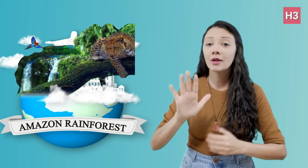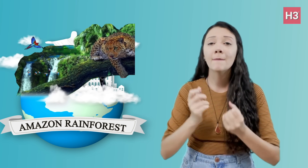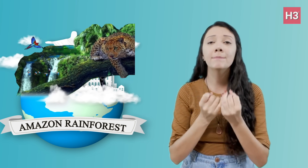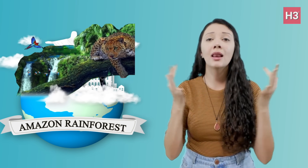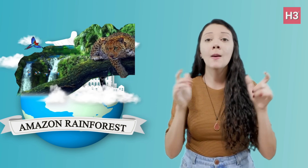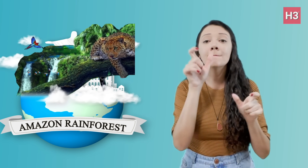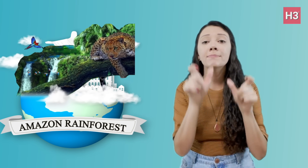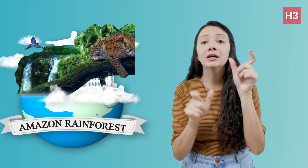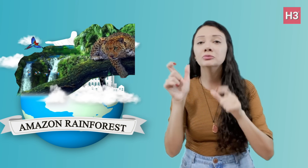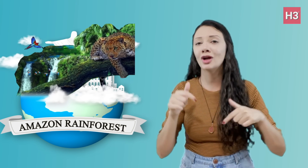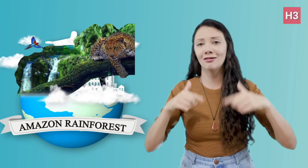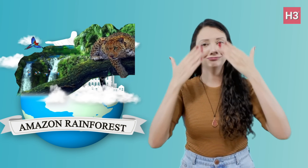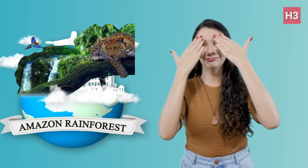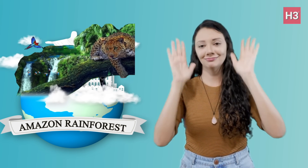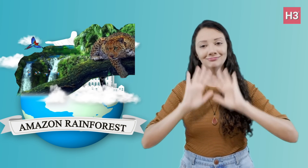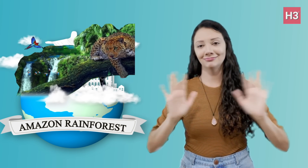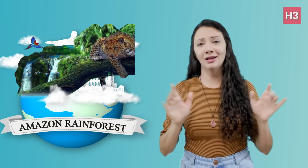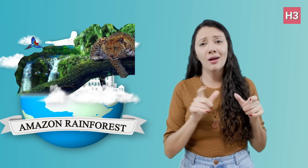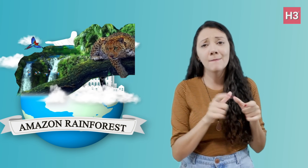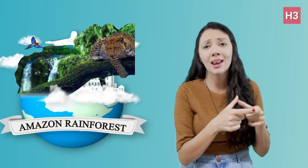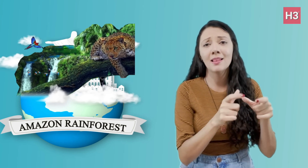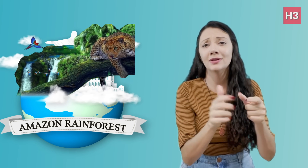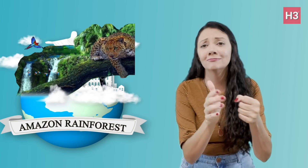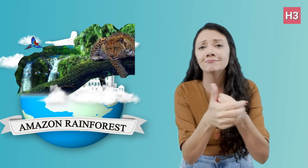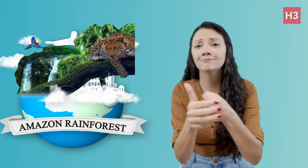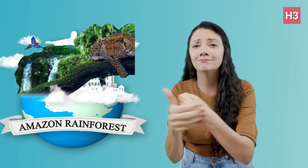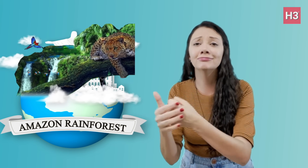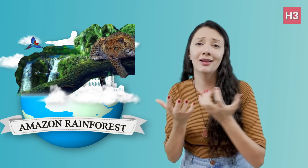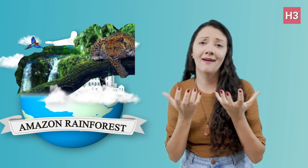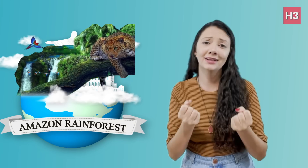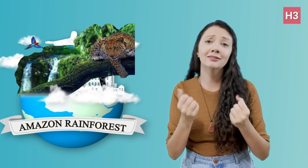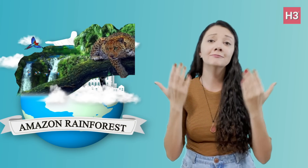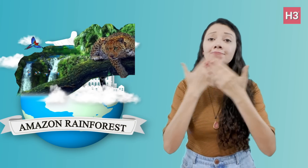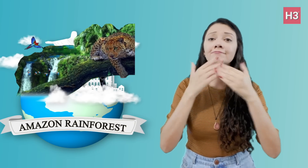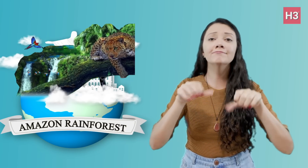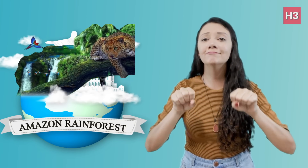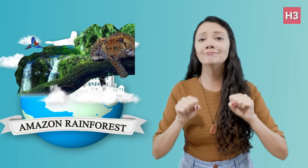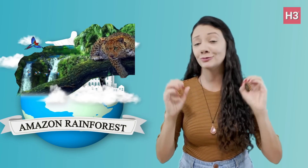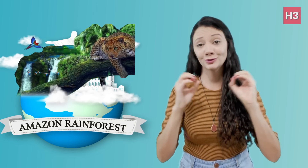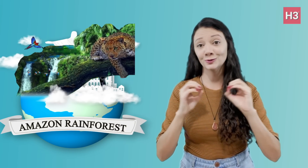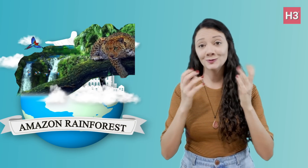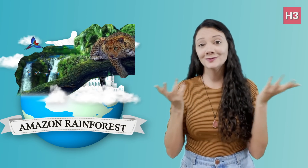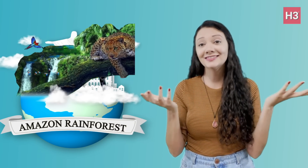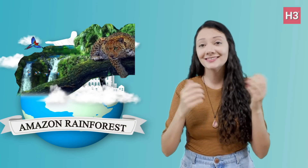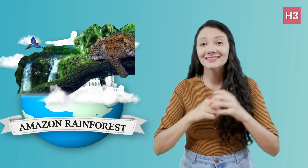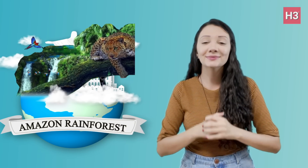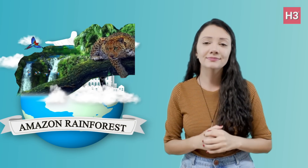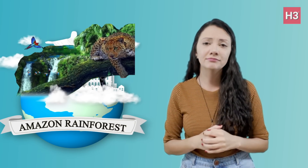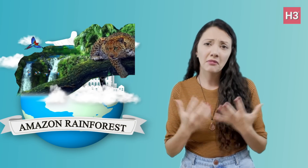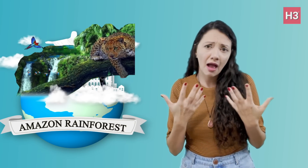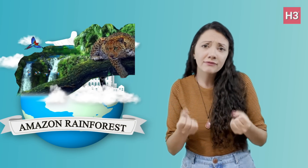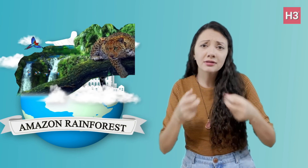There are many isolated Amazonian indigenous tribes.